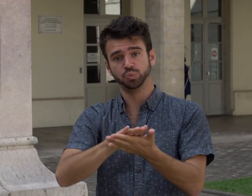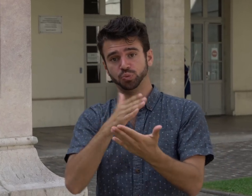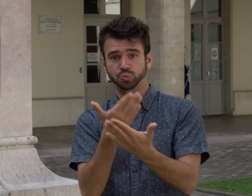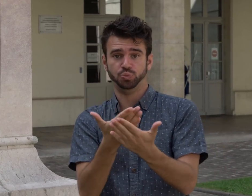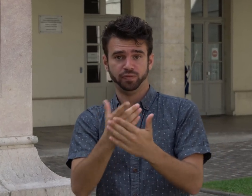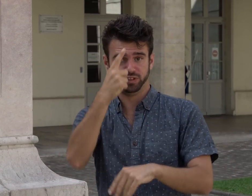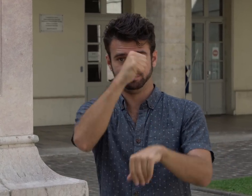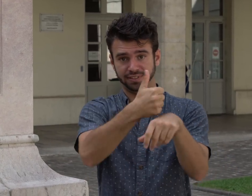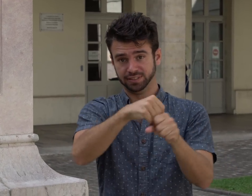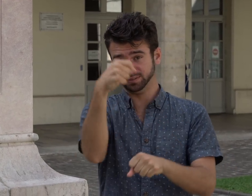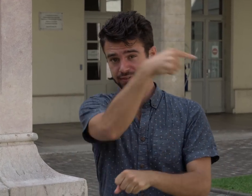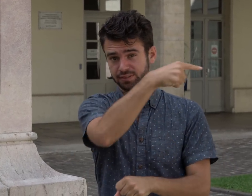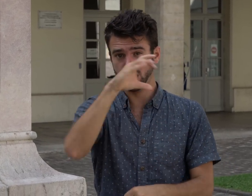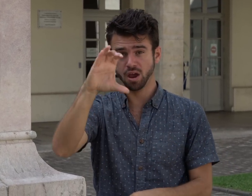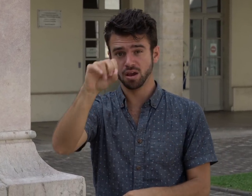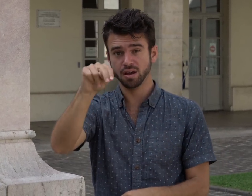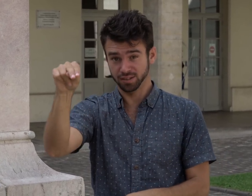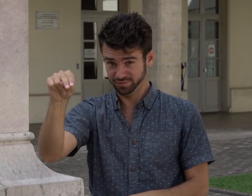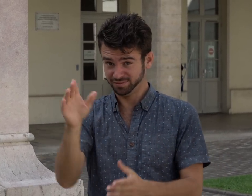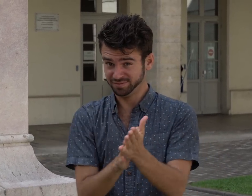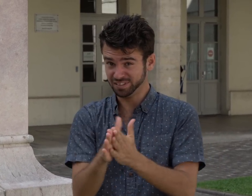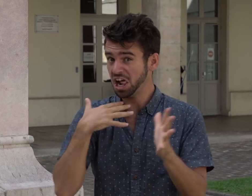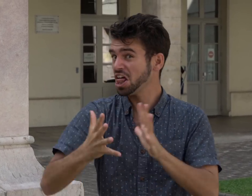ASD is the first Deaf school in Connecticut.